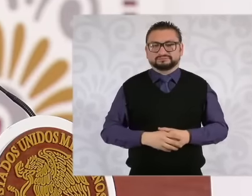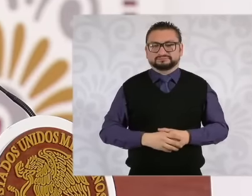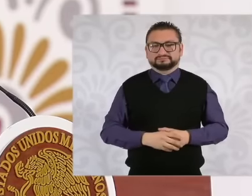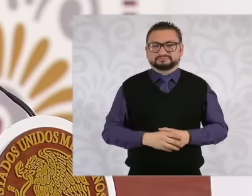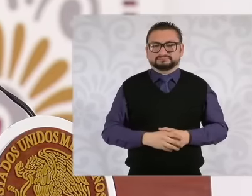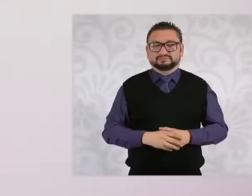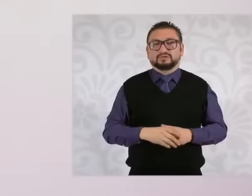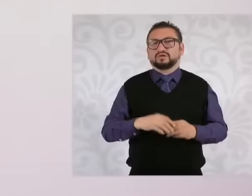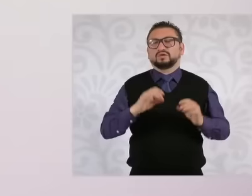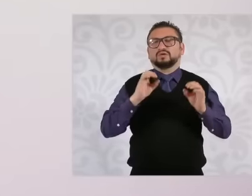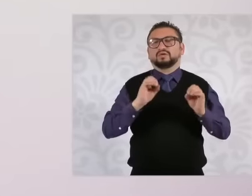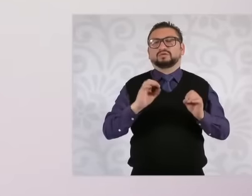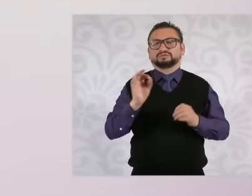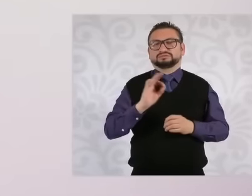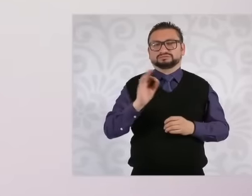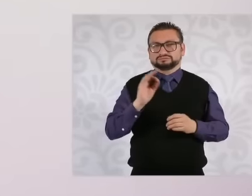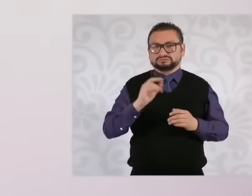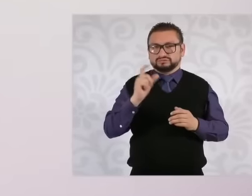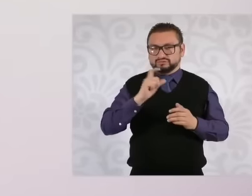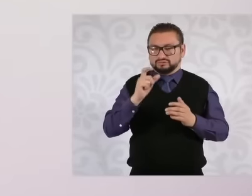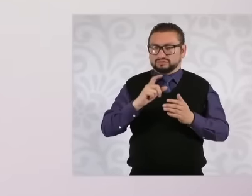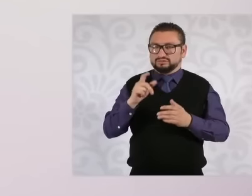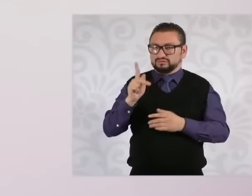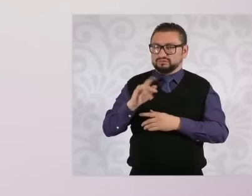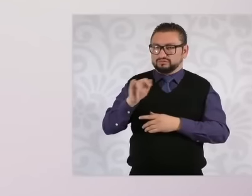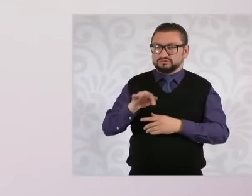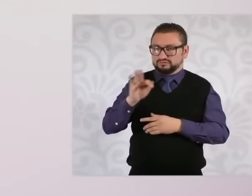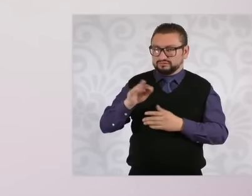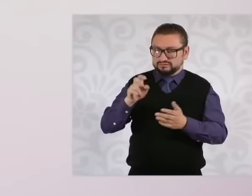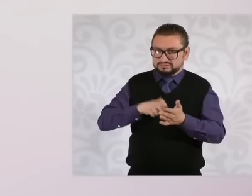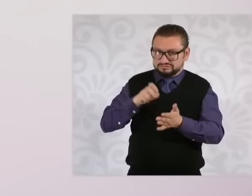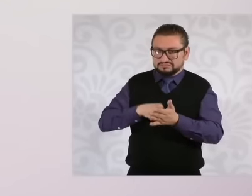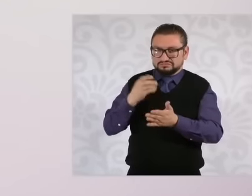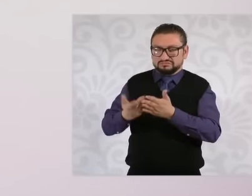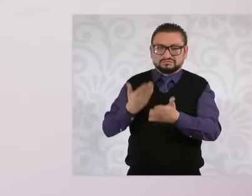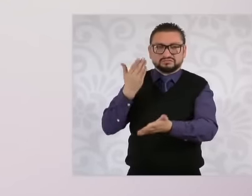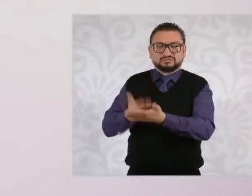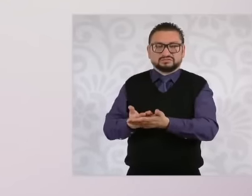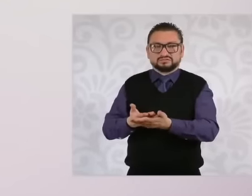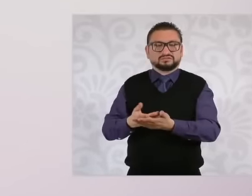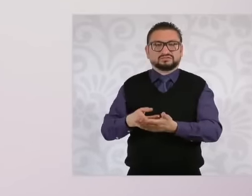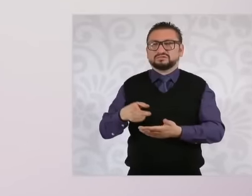or the Reform of the judiciary? In other words, what moral authority does it have